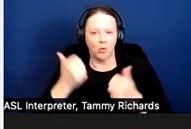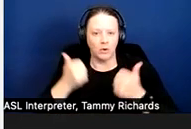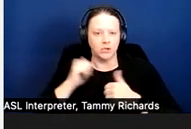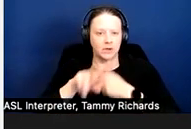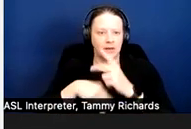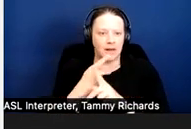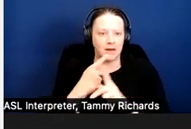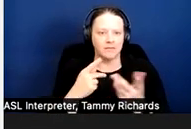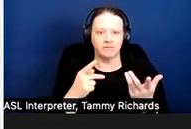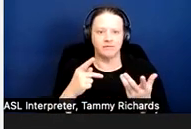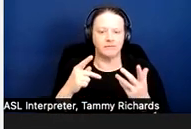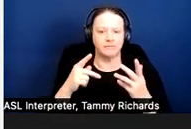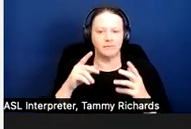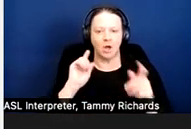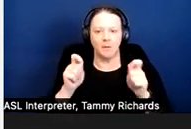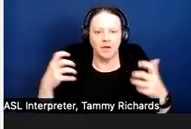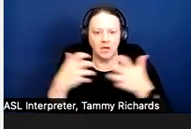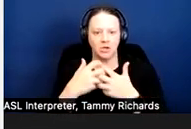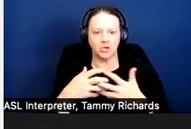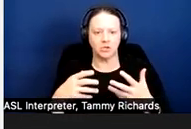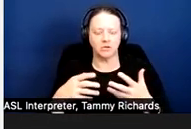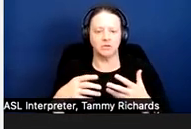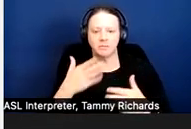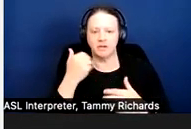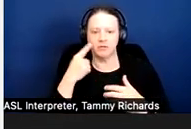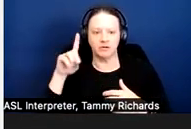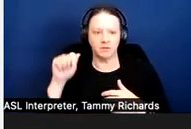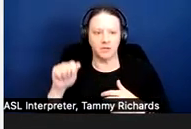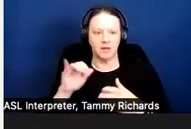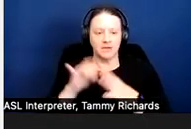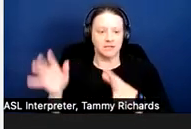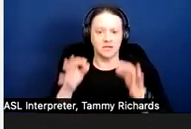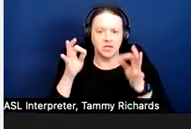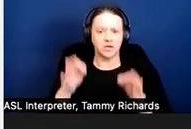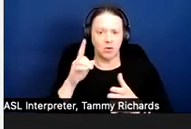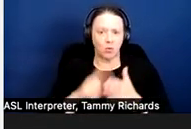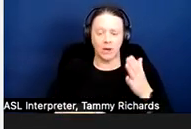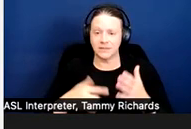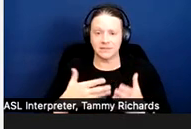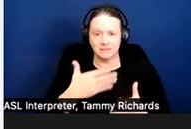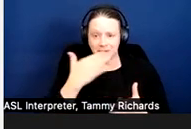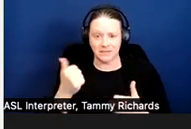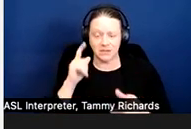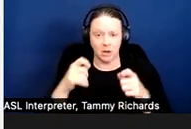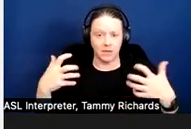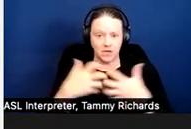to pursue in this particular case probably would be best determined through an interactive process.